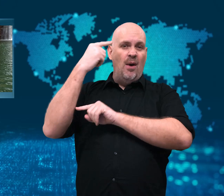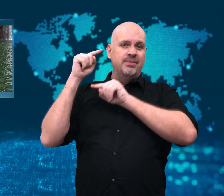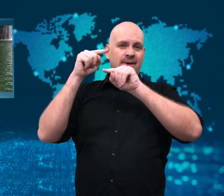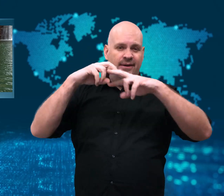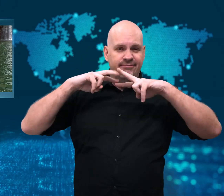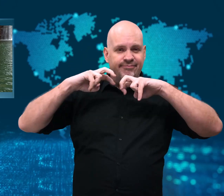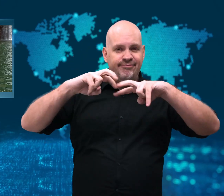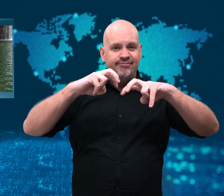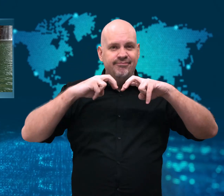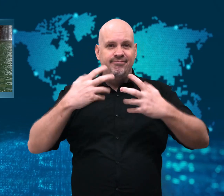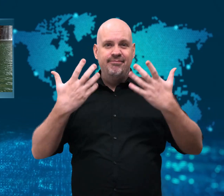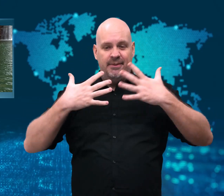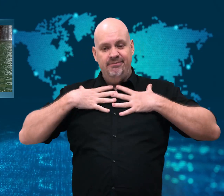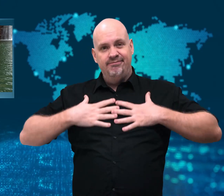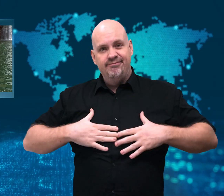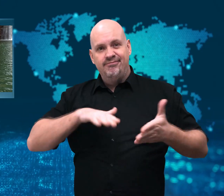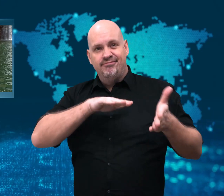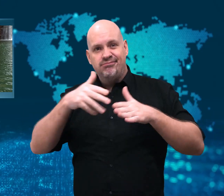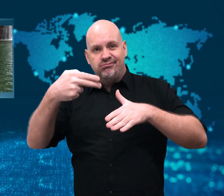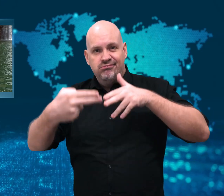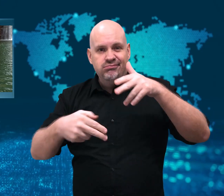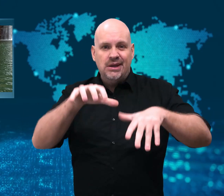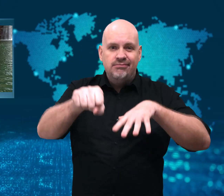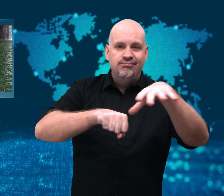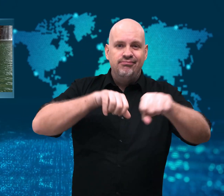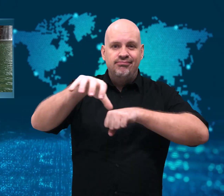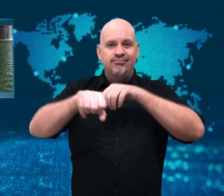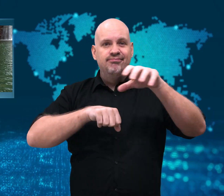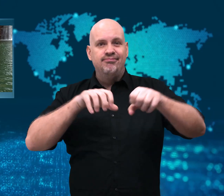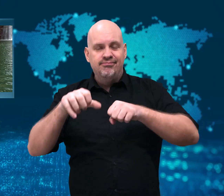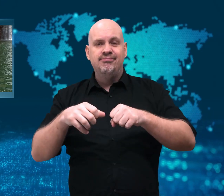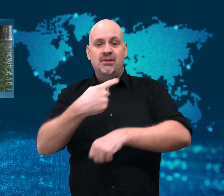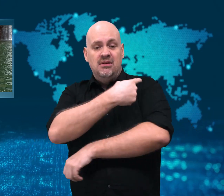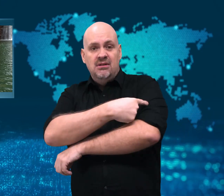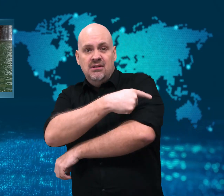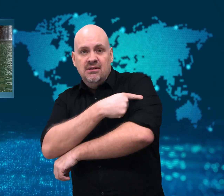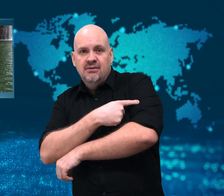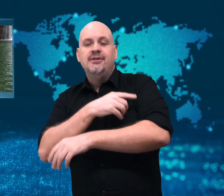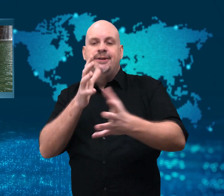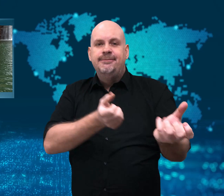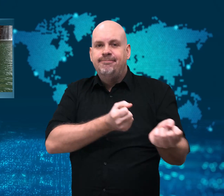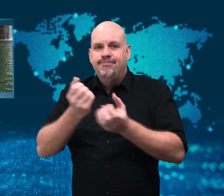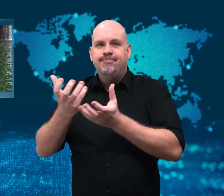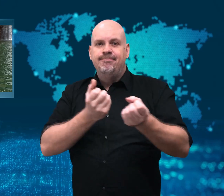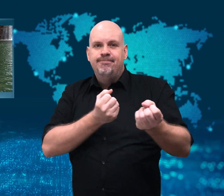or the noise of the waterfall had made it impossible to hear them.